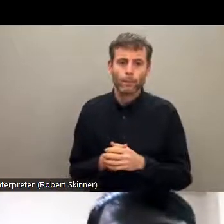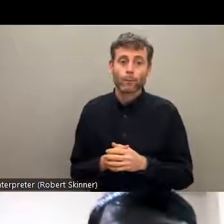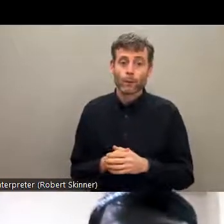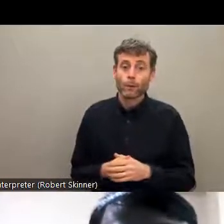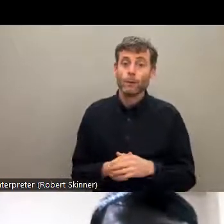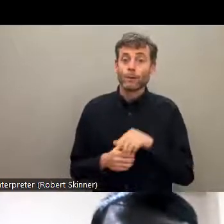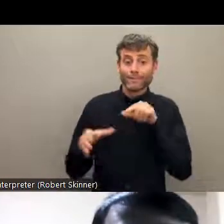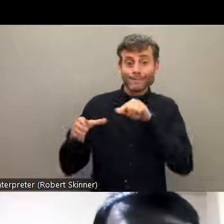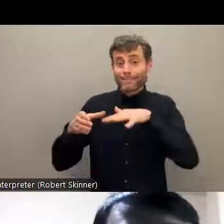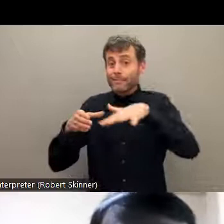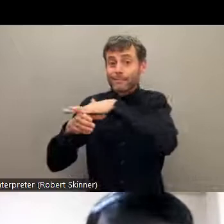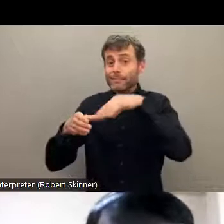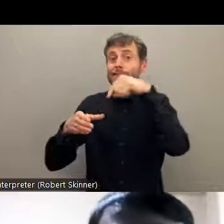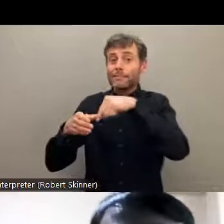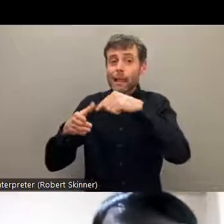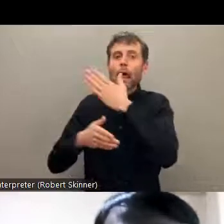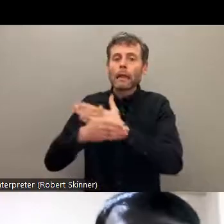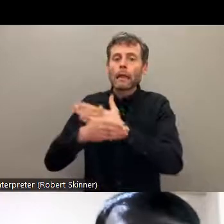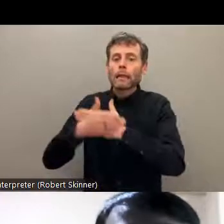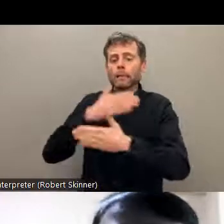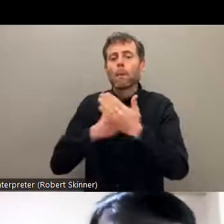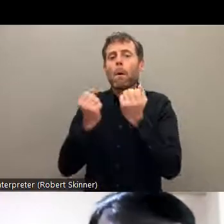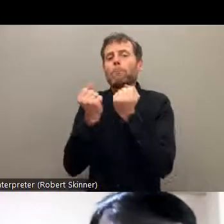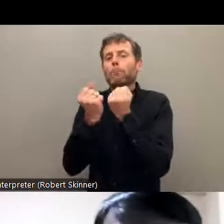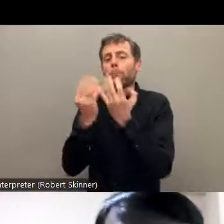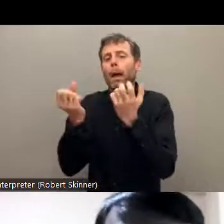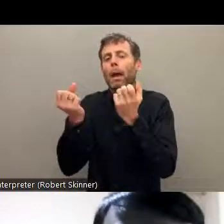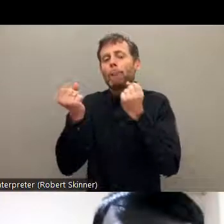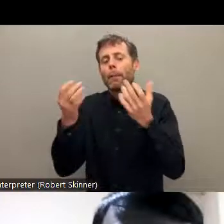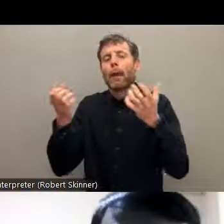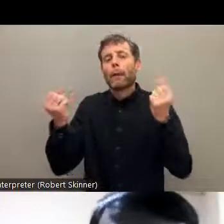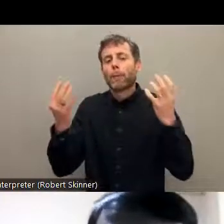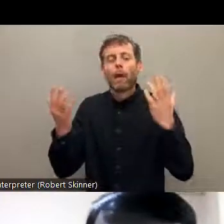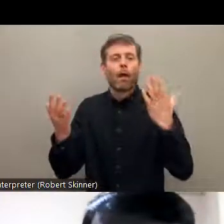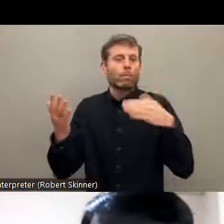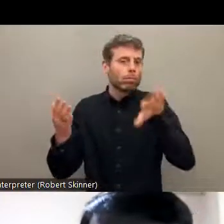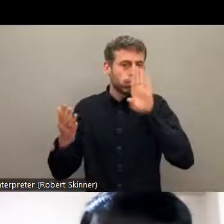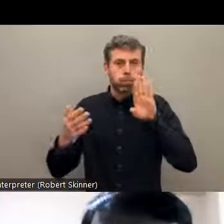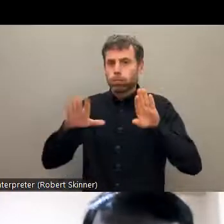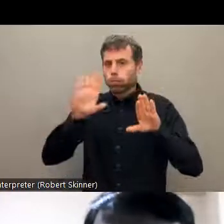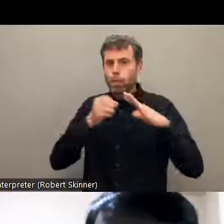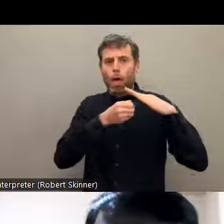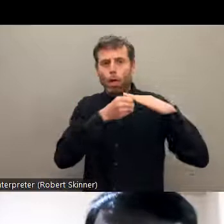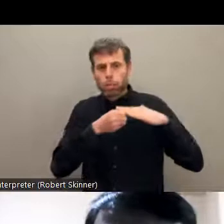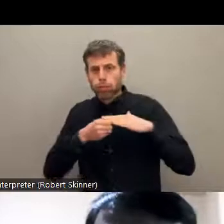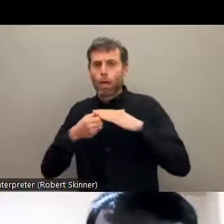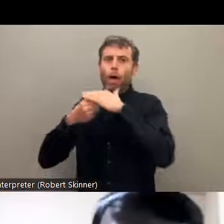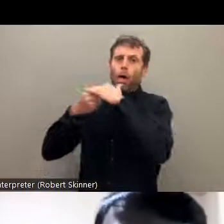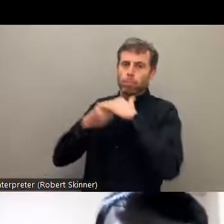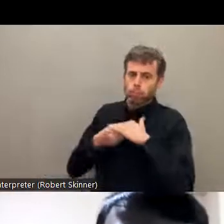Dalit people with disabilities, they are facing multiple, you know, layer of discrimination. Dalit people with